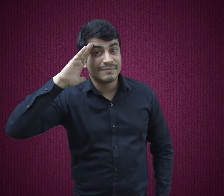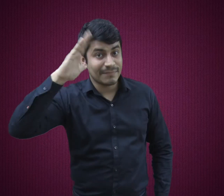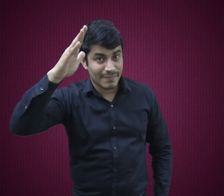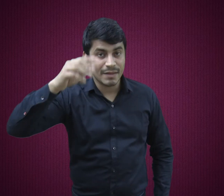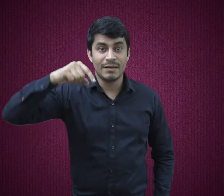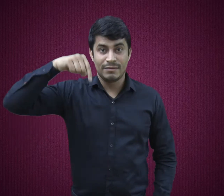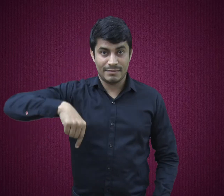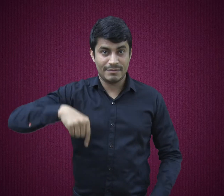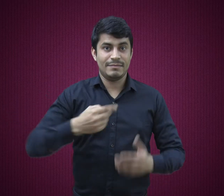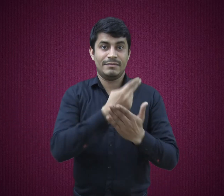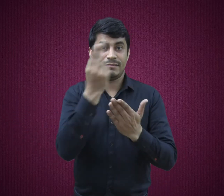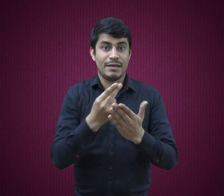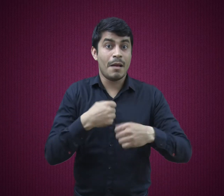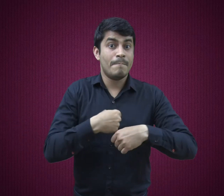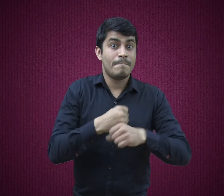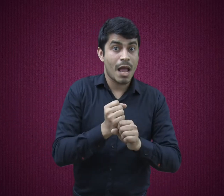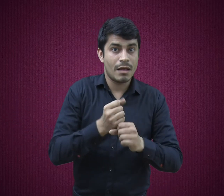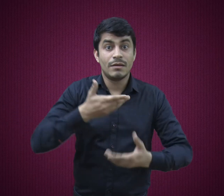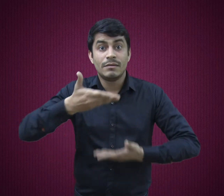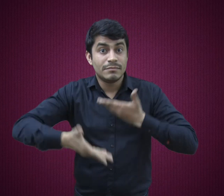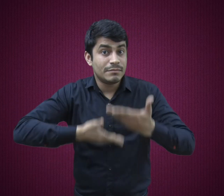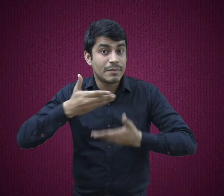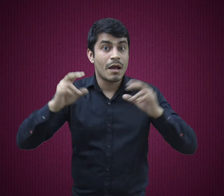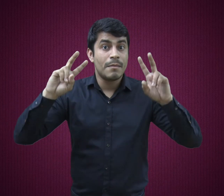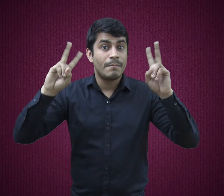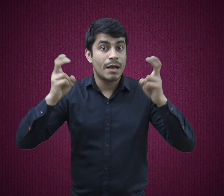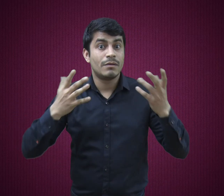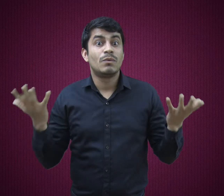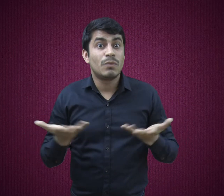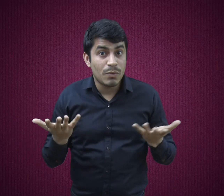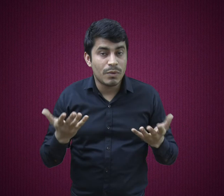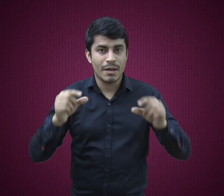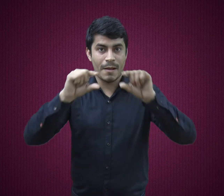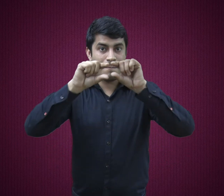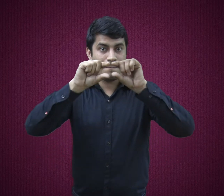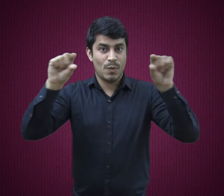Hello everyone! In today's activity, what are we going to learn?